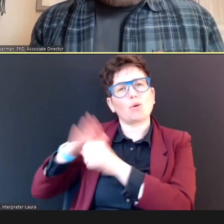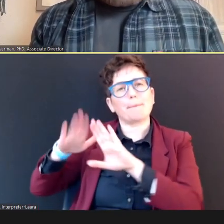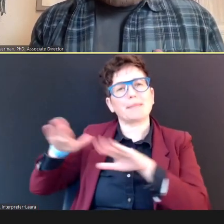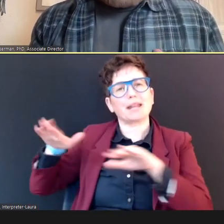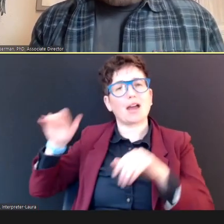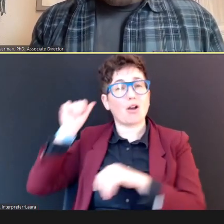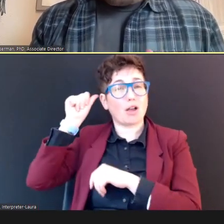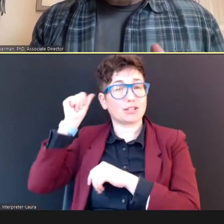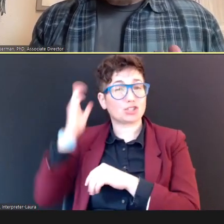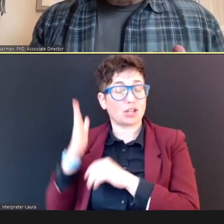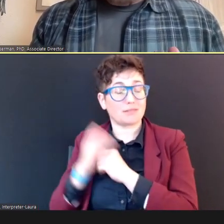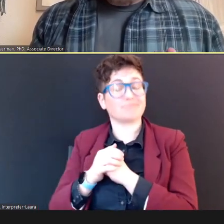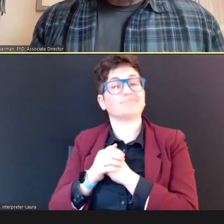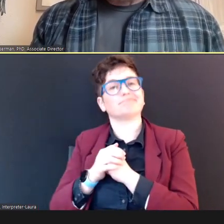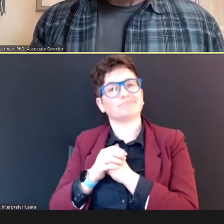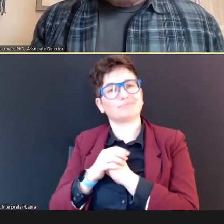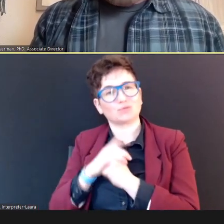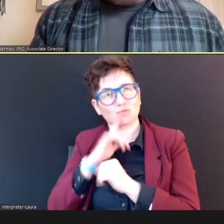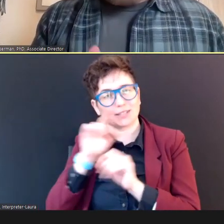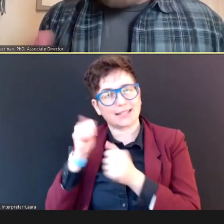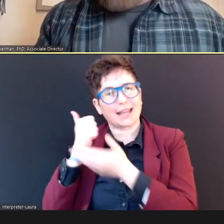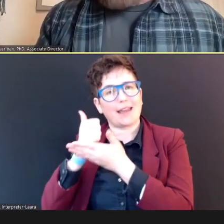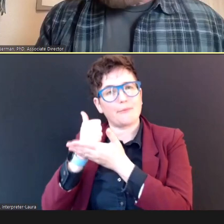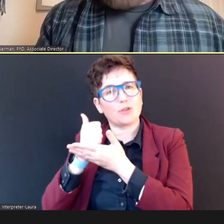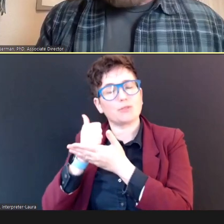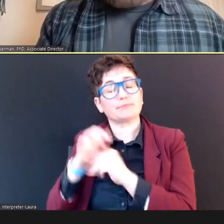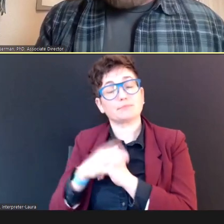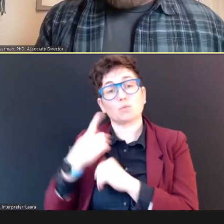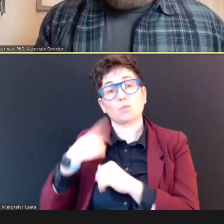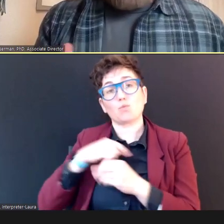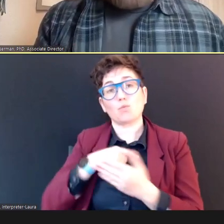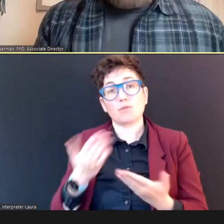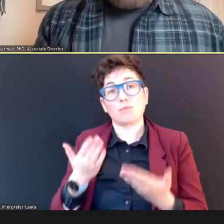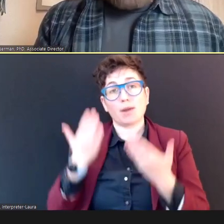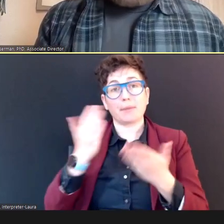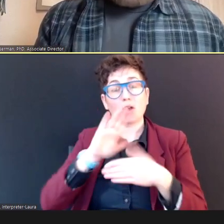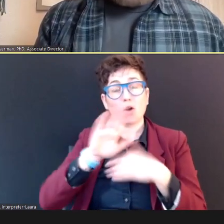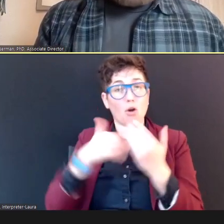and we recommend, that, all programs consult with a local